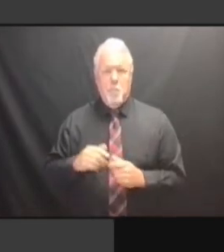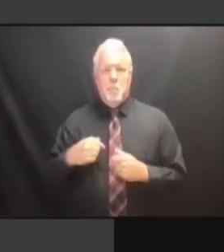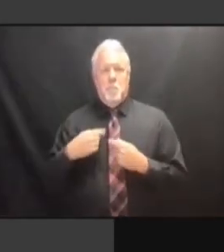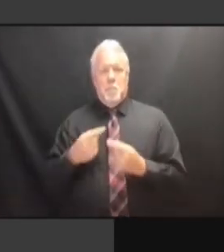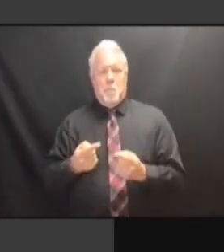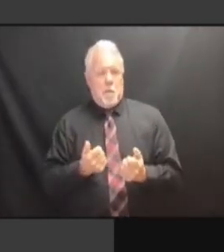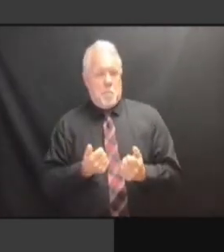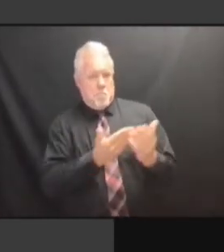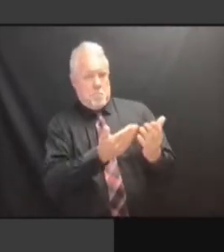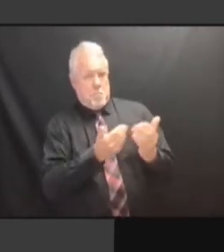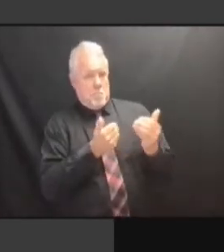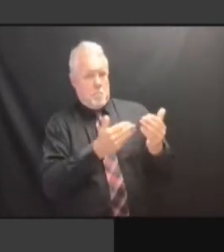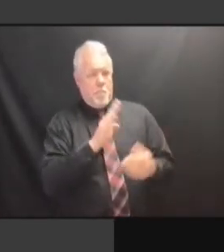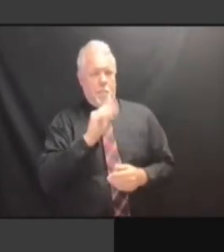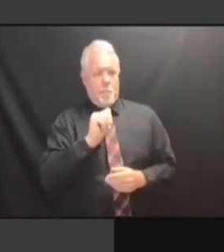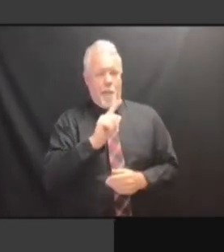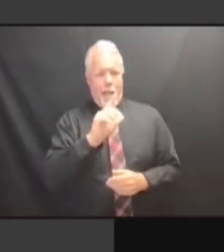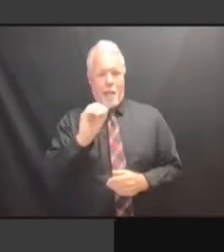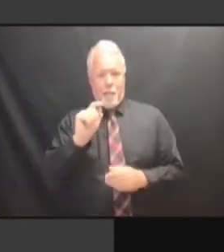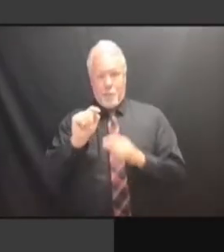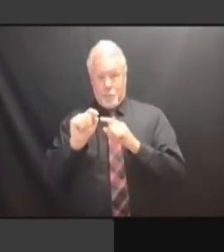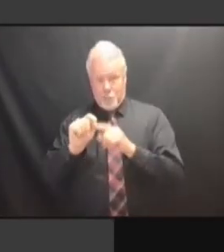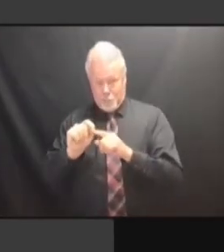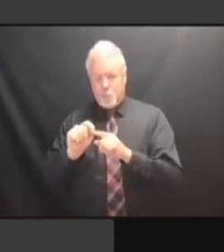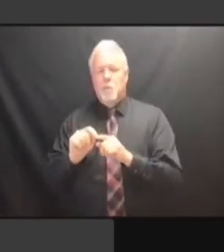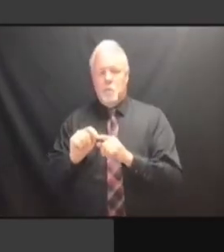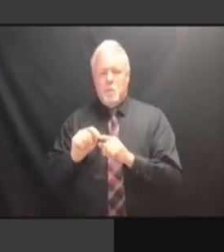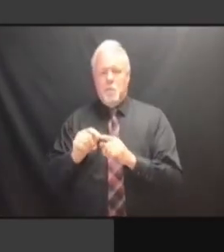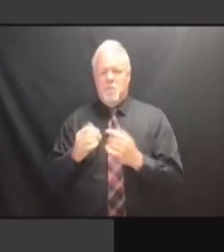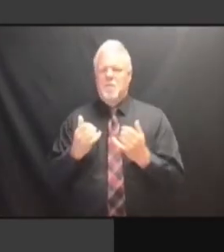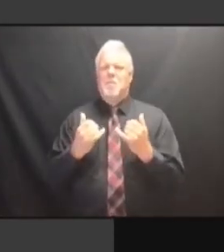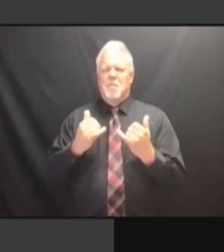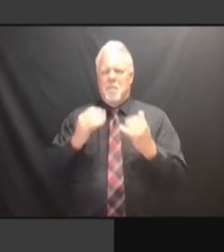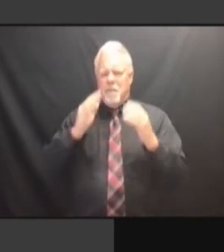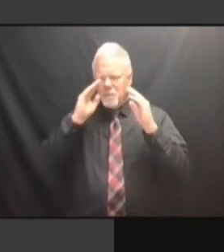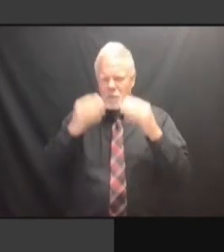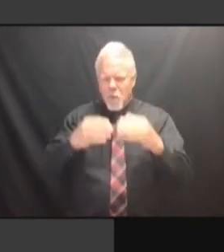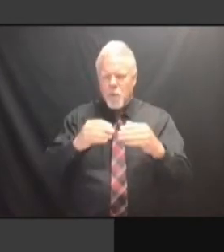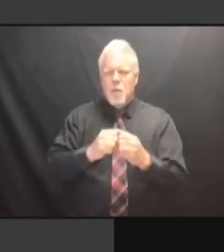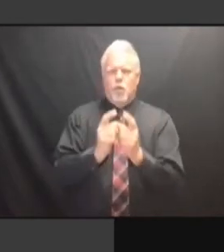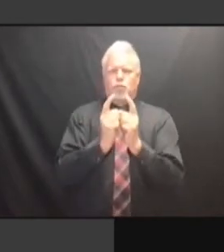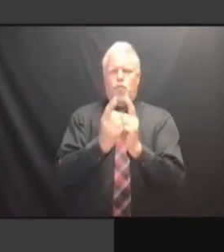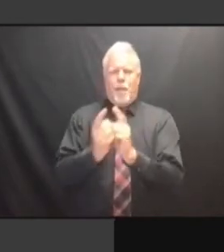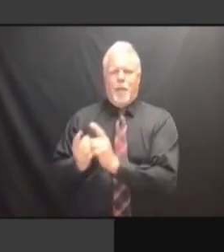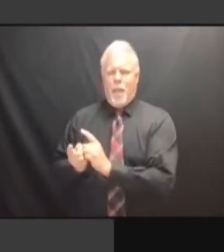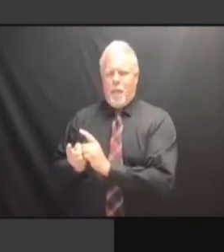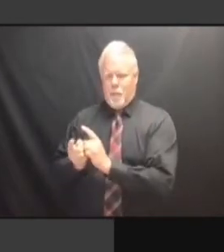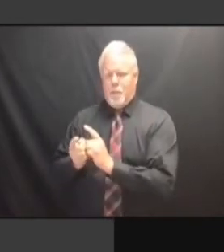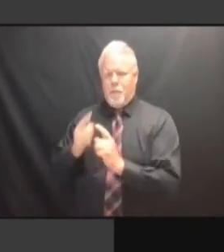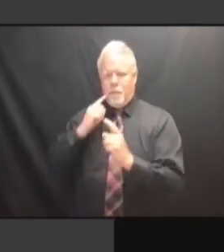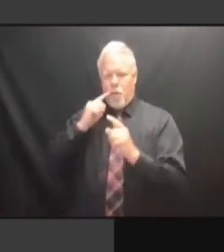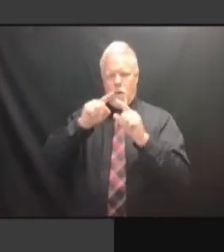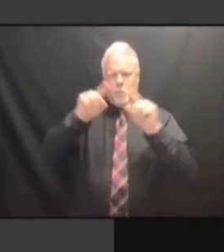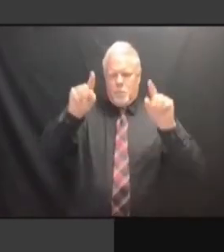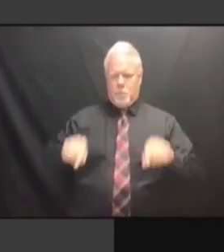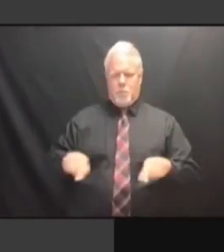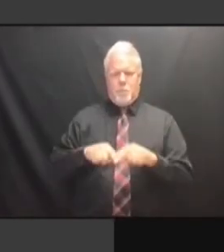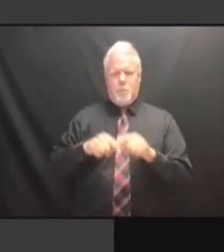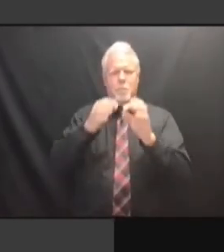WE'RE GETTING TRANSLATIONS IN FOR THE CANDIDATE WE'RE GETTING TRANSLATIONS IN FOR THE CANDIDATE LAYOUTS, WE'RE GETTING TRANSLATIONS IN FOR THE CANDIDATE LAYOUTS, THOSE FOR THE CANDIDATE LAYOUTS, THOSE FOR THE CANDIDATE LAYOUTS, THOSE WILL FOR THE CANDIDATE LAYOUTS, THOSE WILL GO FOR THE CANDIDATE LAYOUTS, THOSE WILL GO OUT FOR THE CANDIDATE LAYOUTS, THOSE WILL GO OUT ONTIME, FOR THE CANDIDATE LAYOUTS, THOSE WILL GO OUT ONTIME, WE'RE FOR THE CANDIDATE LAYOUTS, THOSE WILL GO OUT ONTIME, WE'RE DUE FOR THE CANDIDATE LAYOUTS, THOSE WILL GO OUT ONTIME, WE'RE DUE TO WILL GO OUT ONTIME, WE'RE DUE TO WILL GO OUT ONTIME, WE'RE DUE TO DO WILL GO OUT ONTIME, WE'RE DUE TO DO THAT WILL GO OUT ONTIME, WE'RE DUE TO DO THAT ON WILL GO OUT ONTIME, WE'RE DUE TO DO THAT ON DECEMBER WILL GO OUT ONTIME, WE'RE DUE TO DO THAT ON DECEMBER 8, WILL GO OUT ONTIME, WE'RE DUE TO DO THAT ON DECEMBER 8, LOOKS DO THAT ON DECEMBER 8, LOOKS DO THAT ON DECEMBER 8, LOOKS LIKE DO THAT ON DECEMBER 8, LOOKS LIKE WE'RE DO THAT ON DECEMBER 8, LOOKS LIKE WE'RE READY DO THAT ON DECEMBER 8, LOOKS LIKE WE'RE READY TO DO THAT ON DECEMBER 8, LOOKS LIKE WE'RE READY TO GET DO THAT ON DECEMBER 8, LOOKS LIKE WE'RE READY TO GET THAT